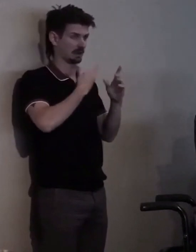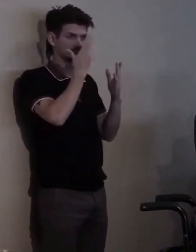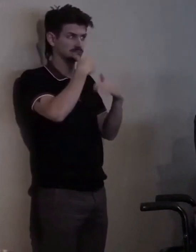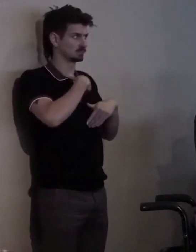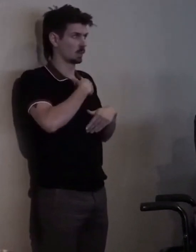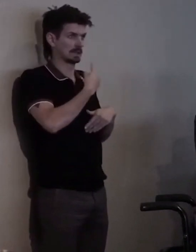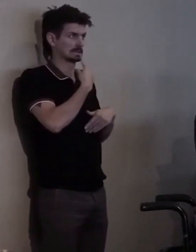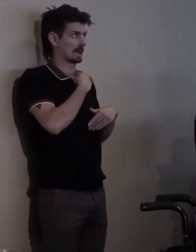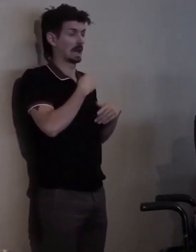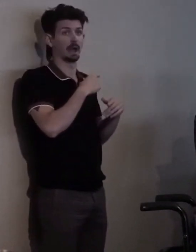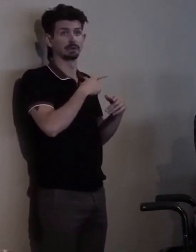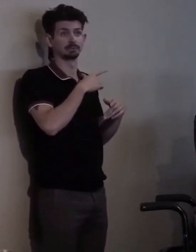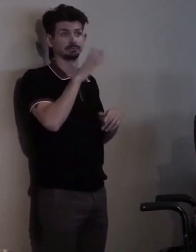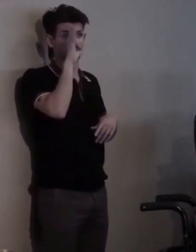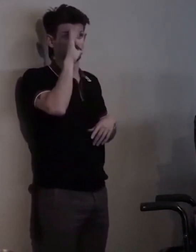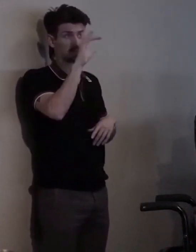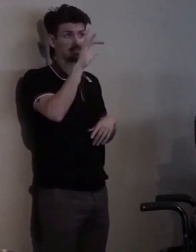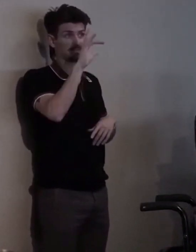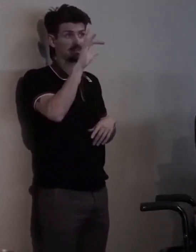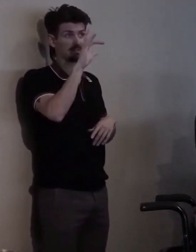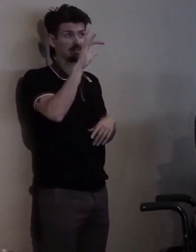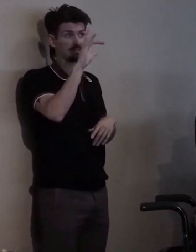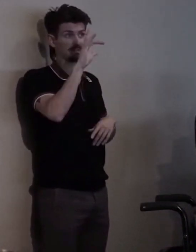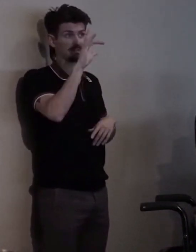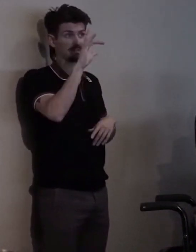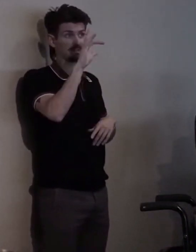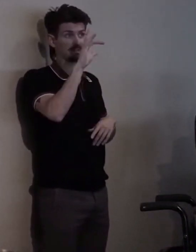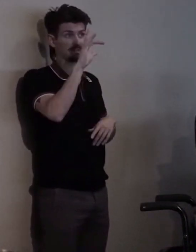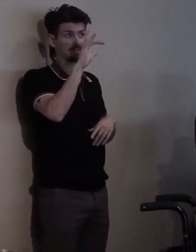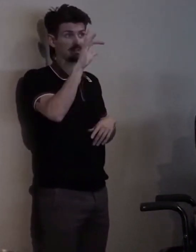So if I end up with a ticket, I'm gonna fight it